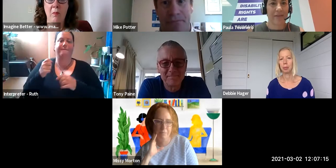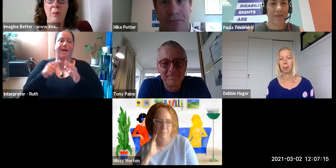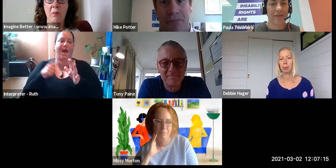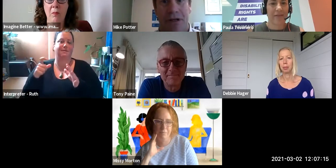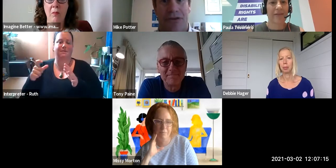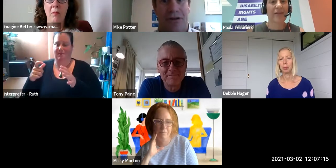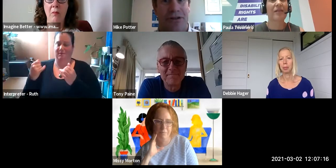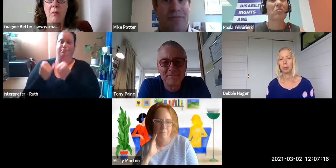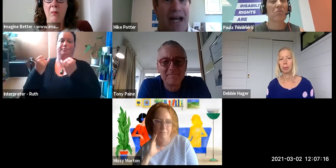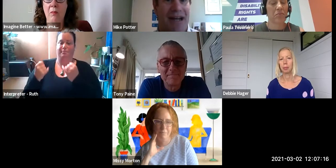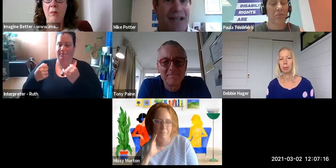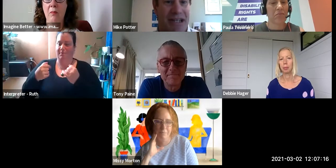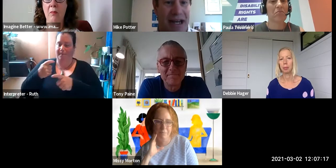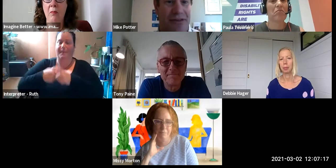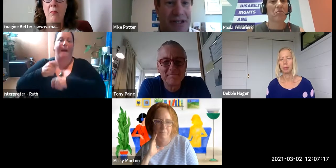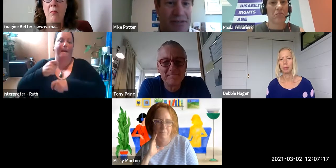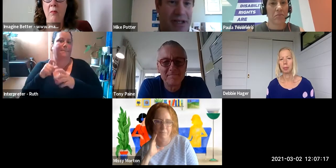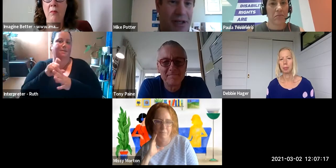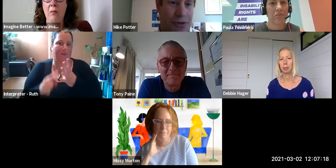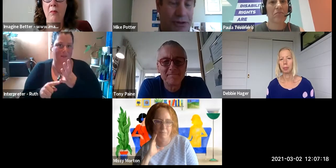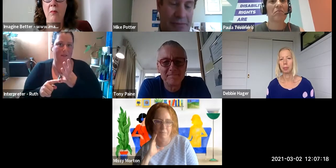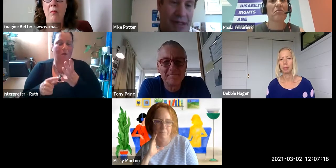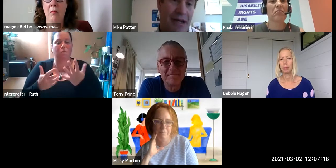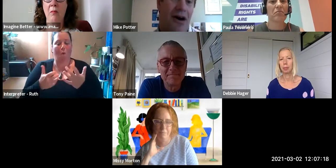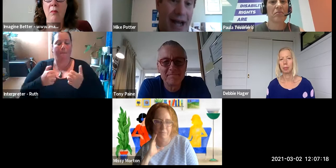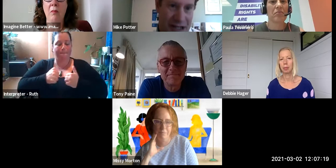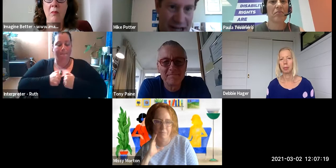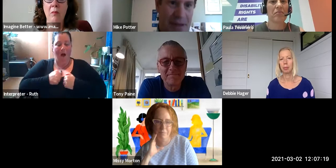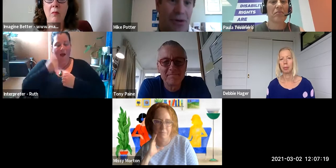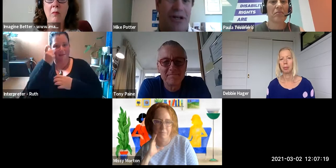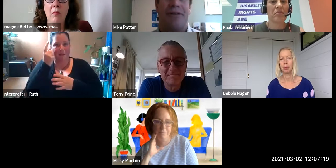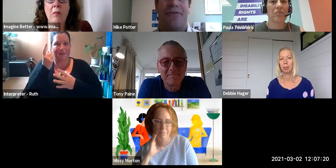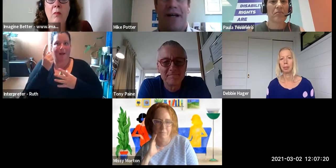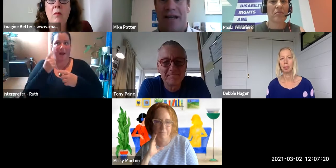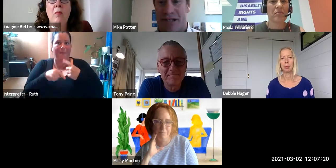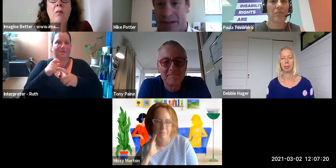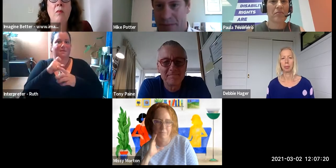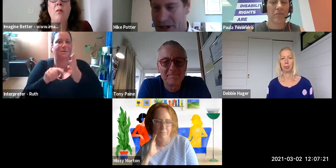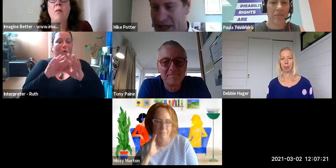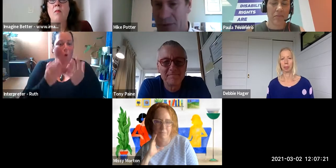So in terms of my understanding of the disability world I understand people identify as disabled